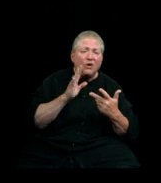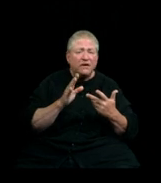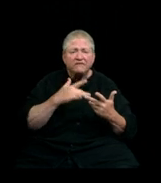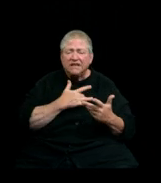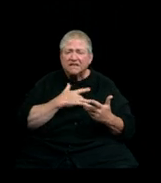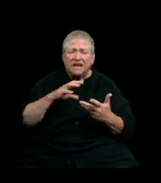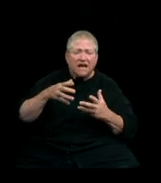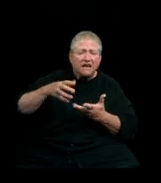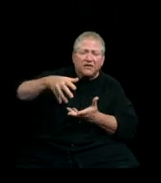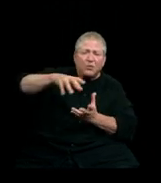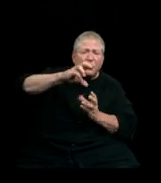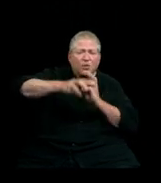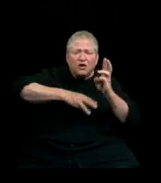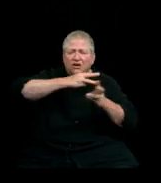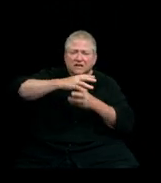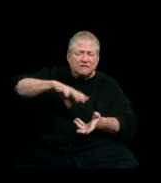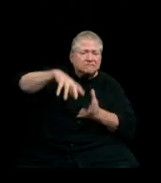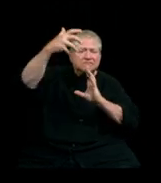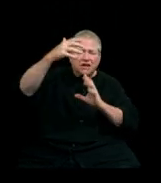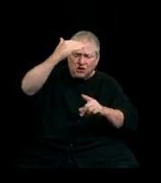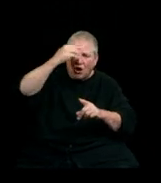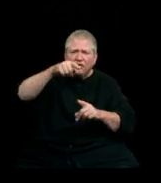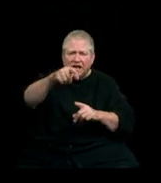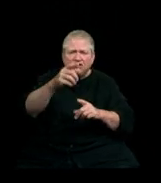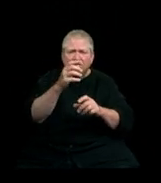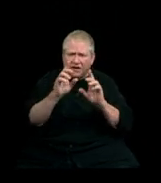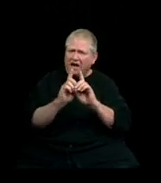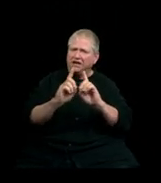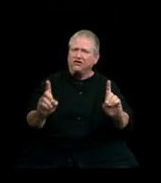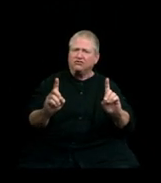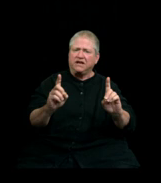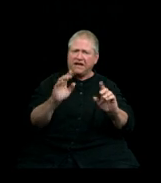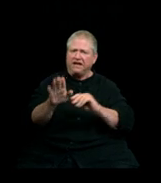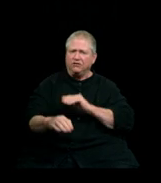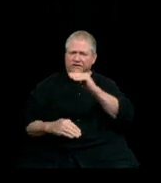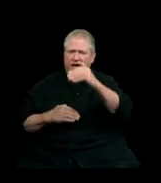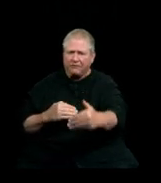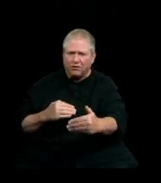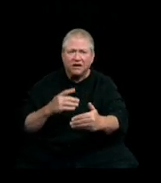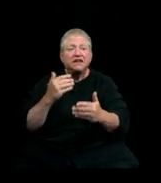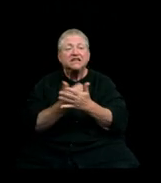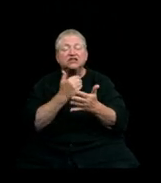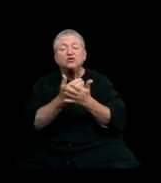know that you have earned a higher degree and you have taken one step forward. This new college degree of yours is something most people